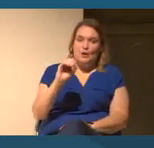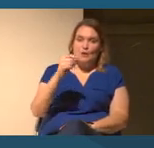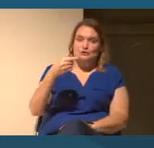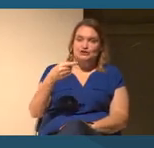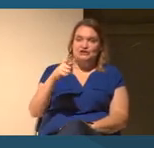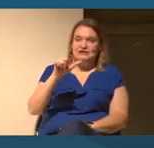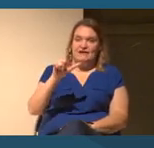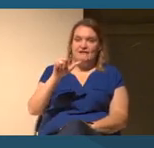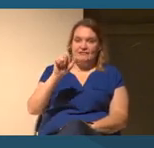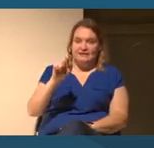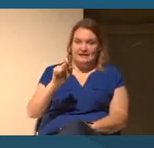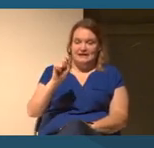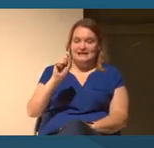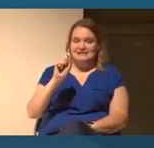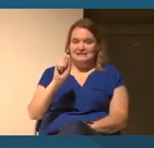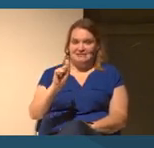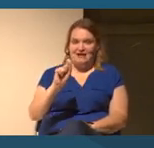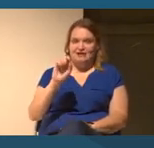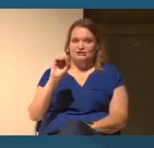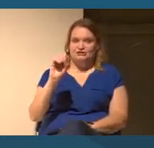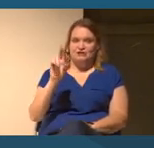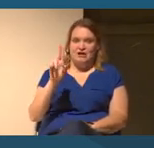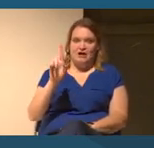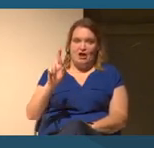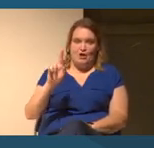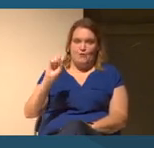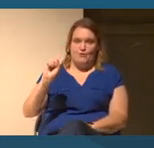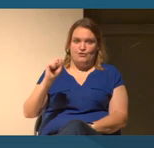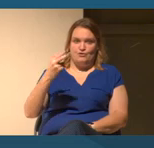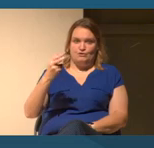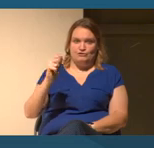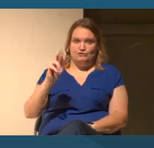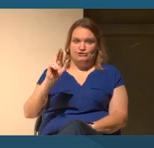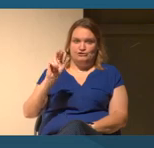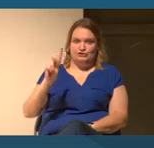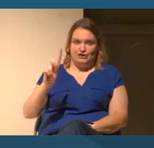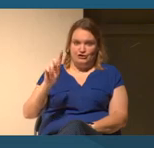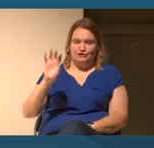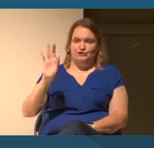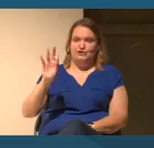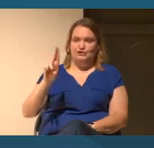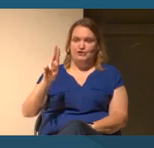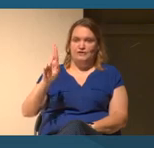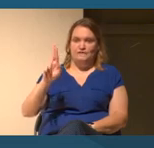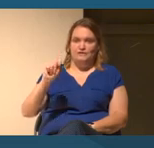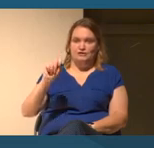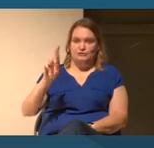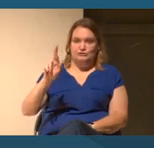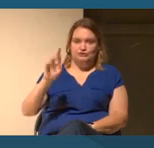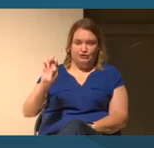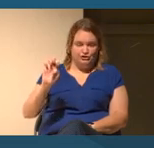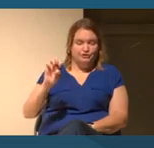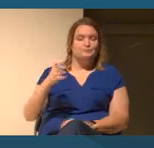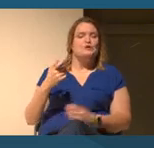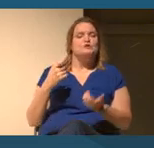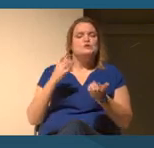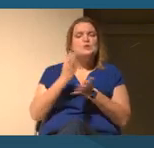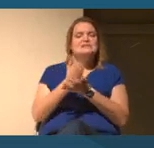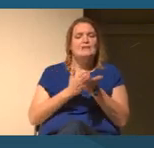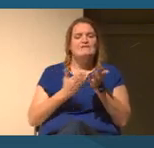And as we talked about a little bit, the explainer videos and theme page are just a part of our